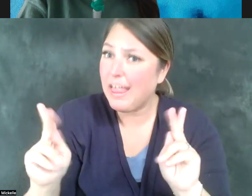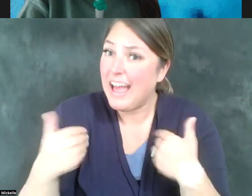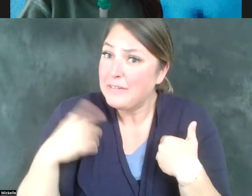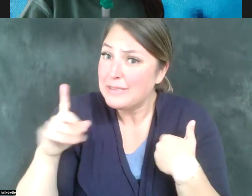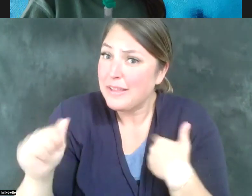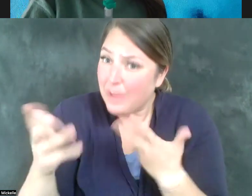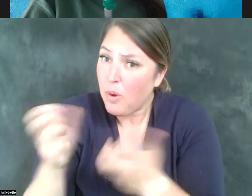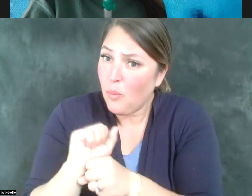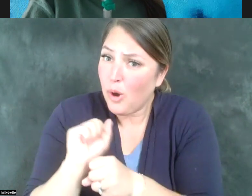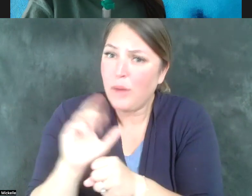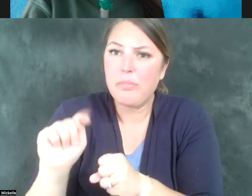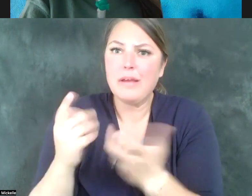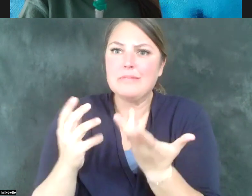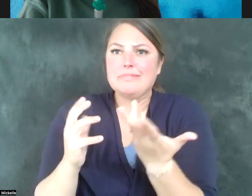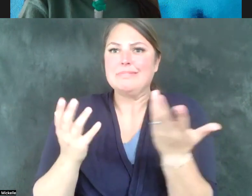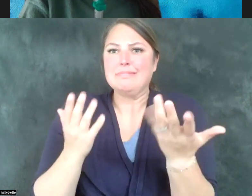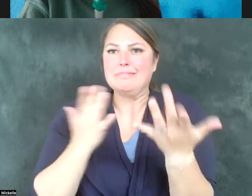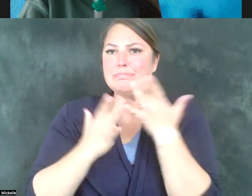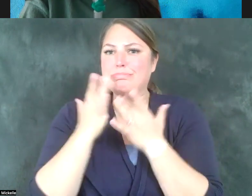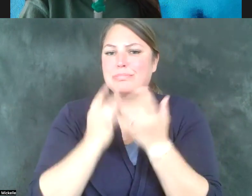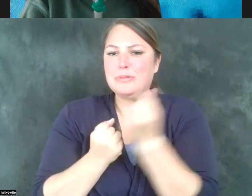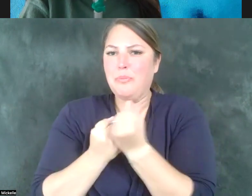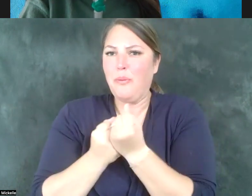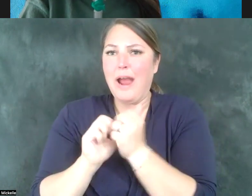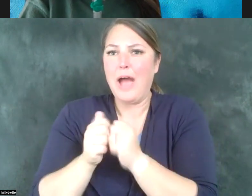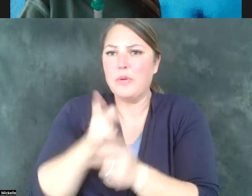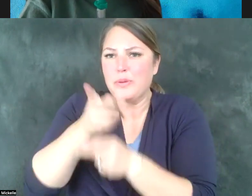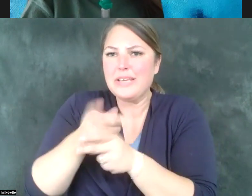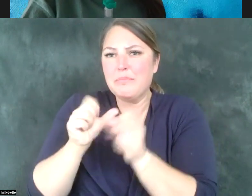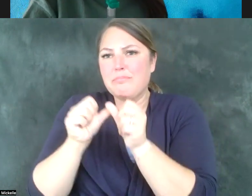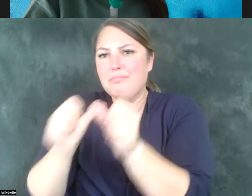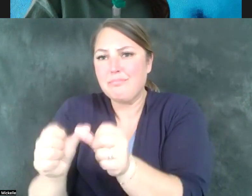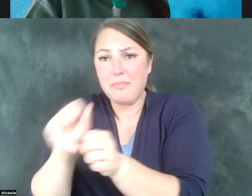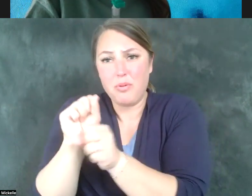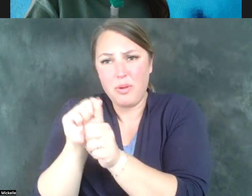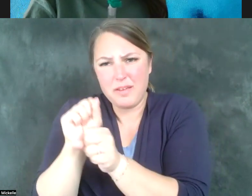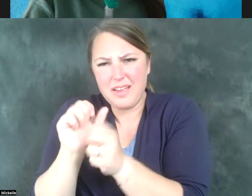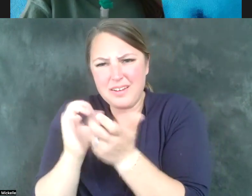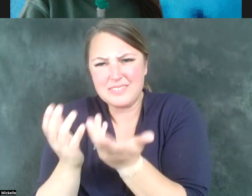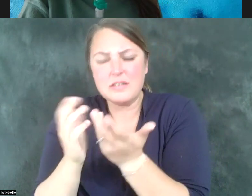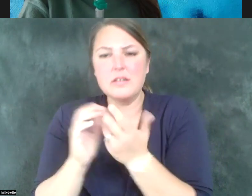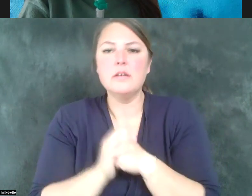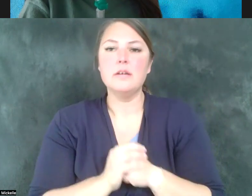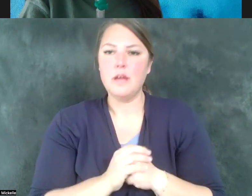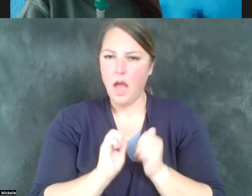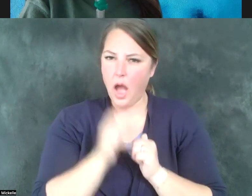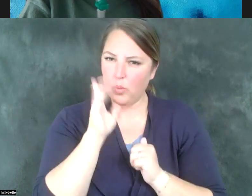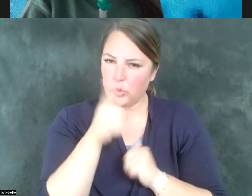the supports necessary to find and retain employment. How will you work to increase employment opportunities for individuals